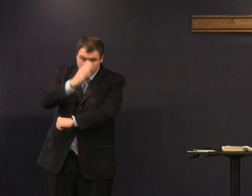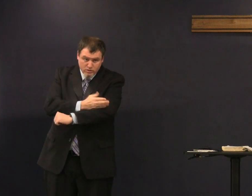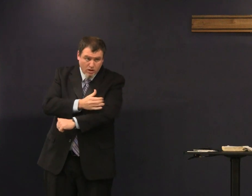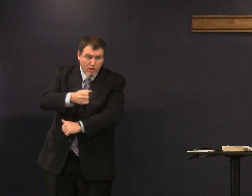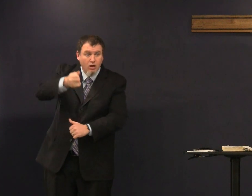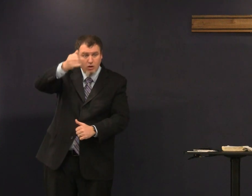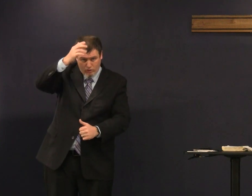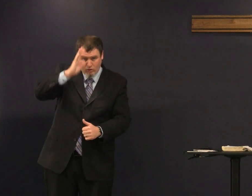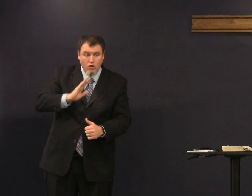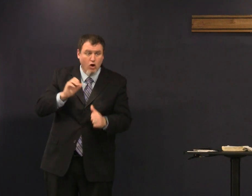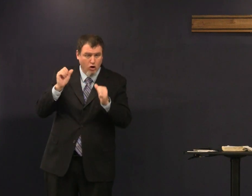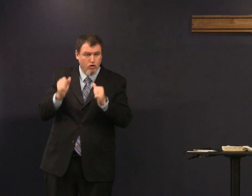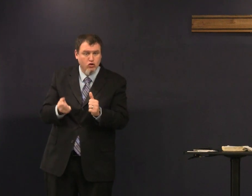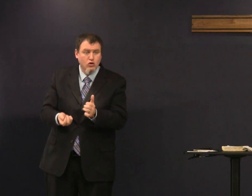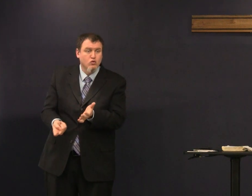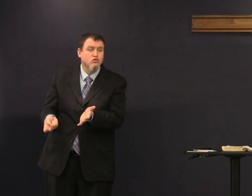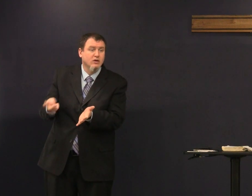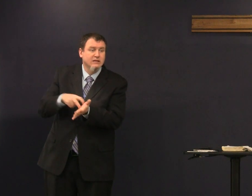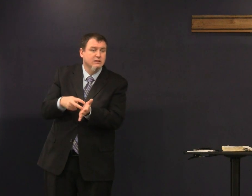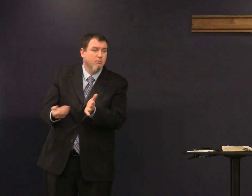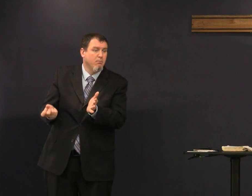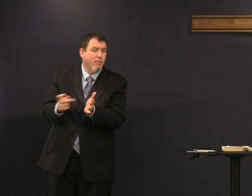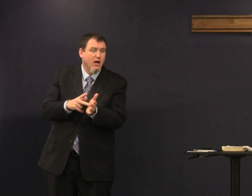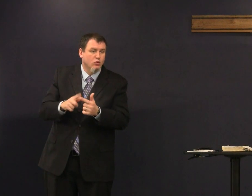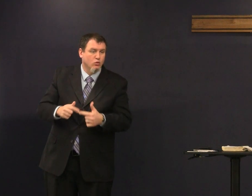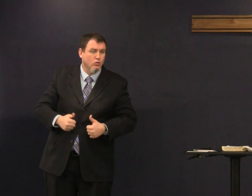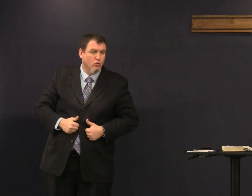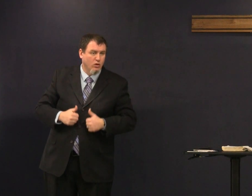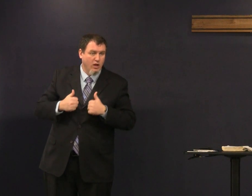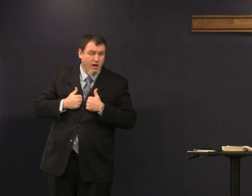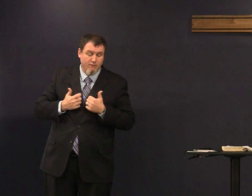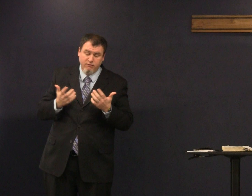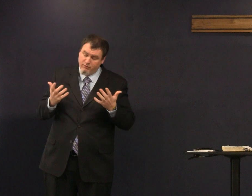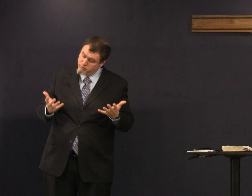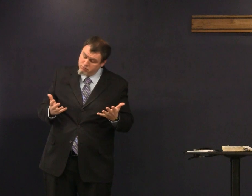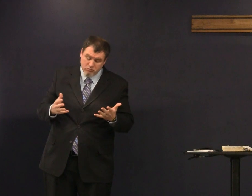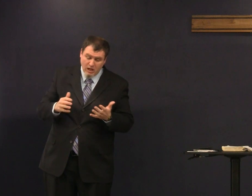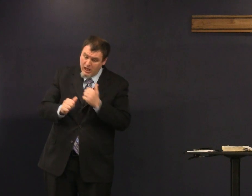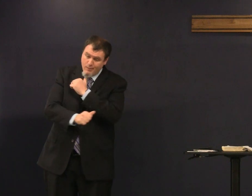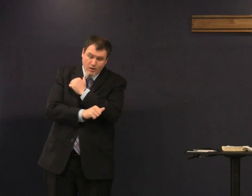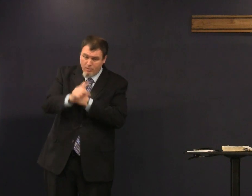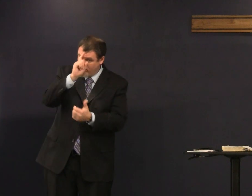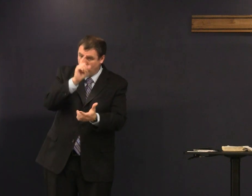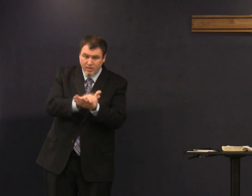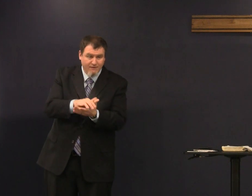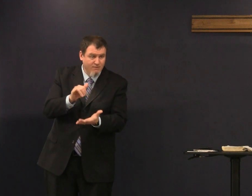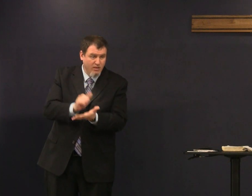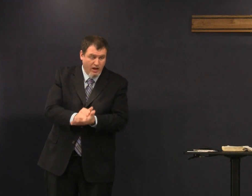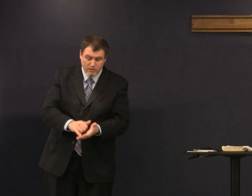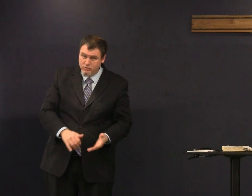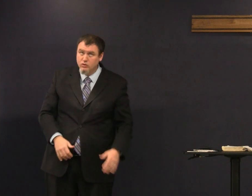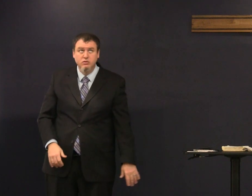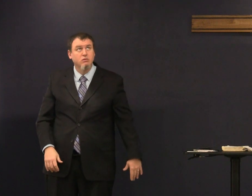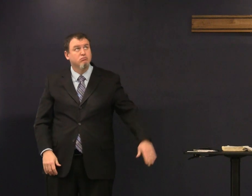if he killed his son God could raise him back to life Abraham believed that